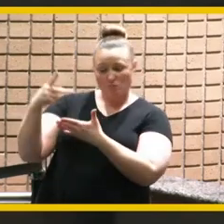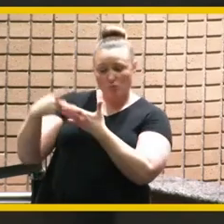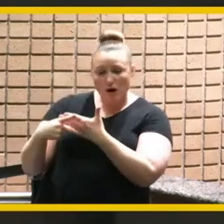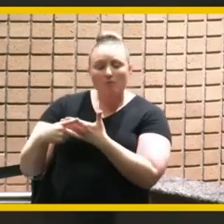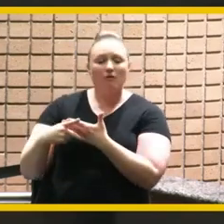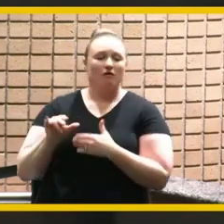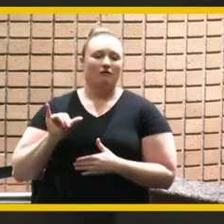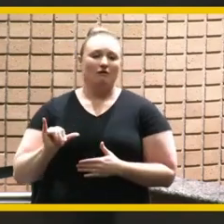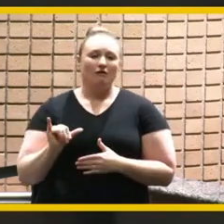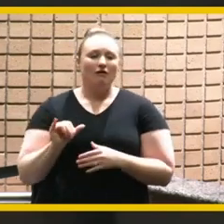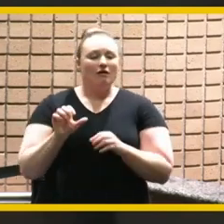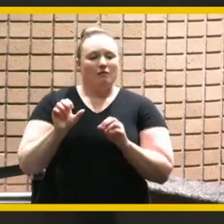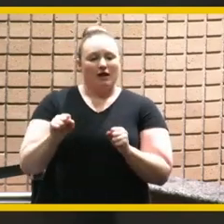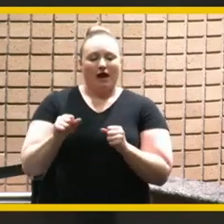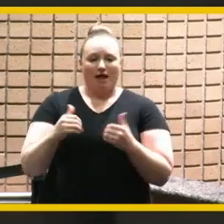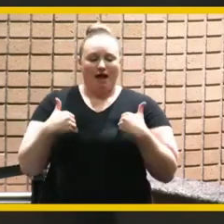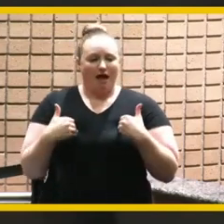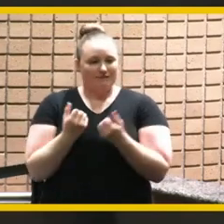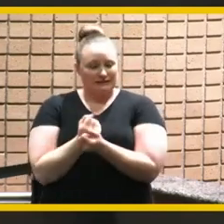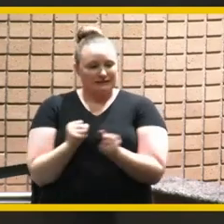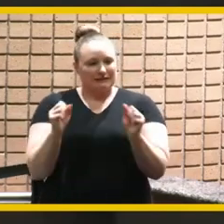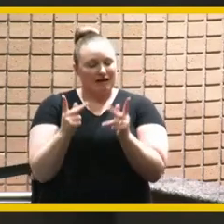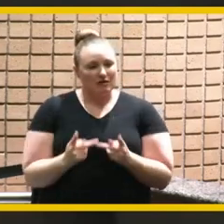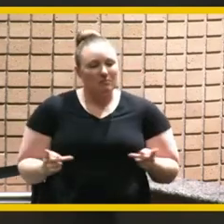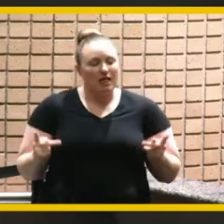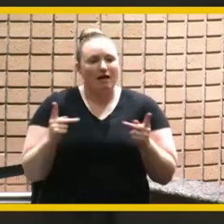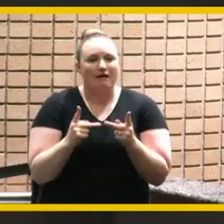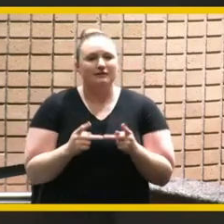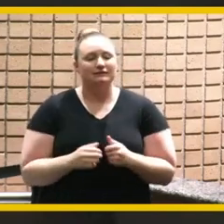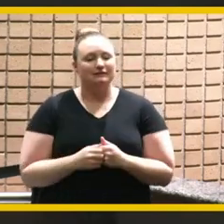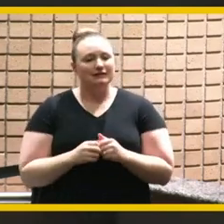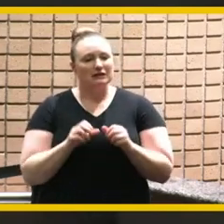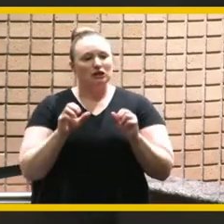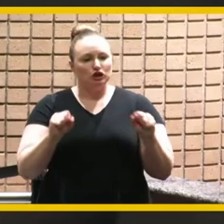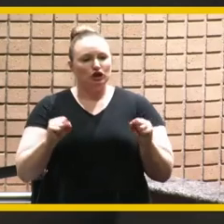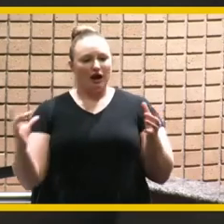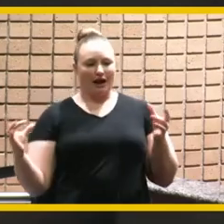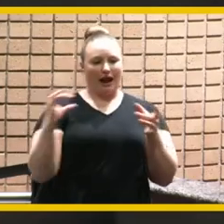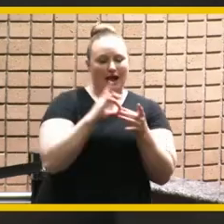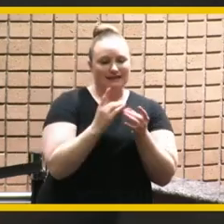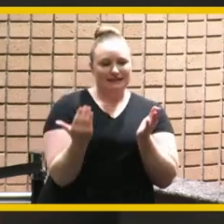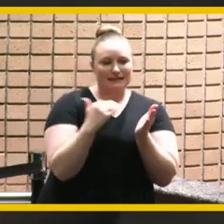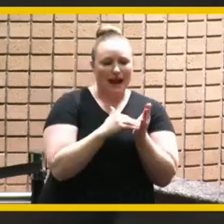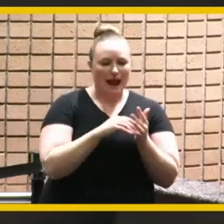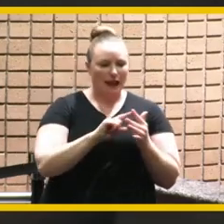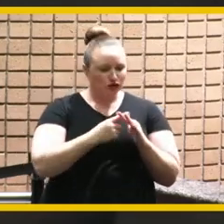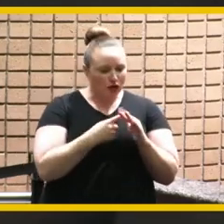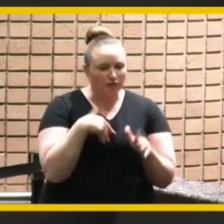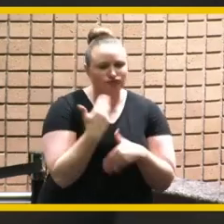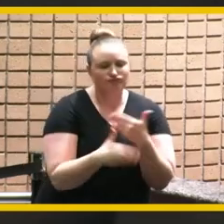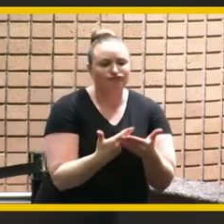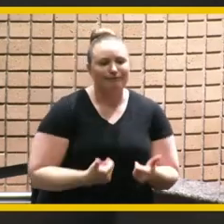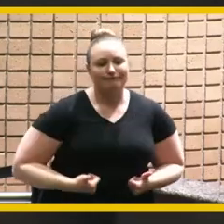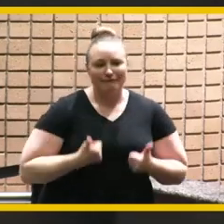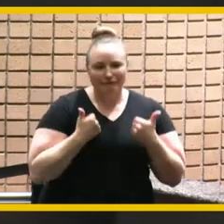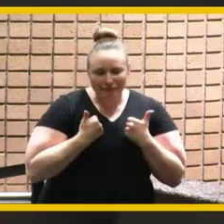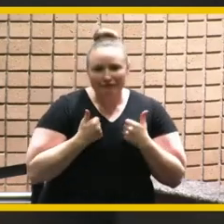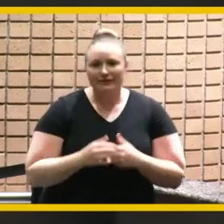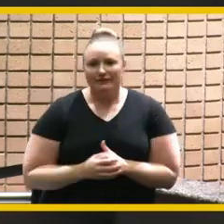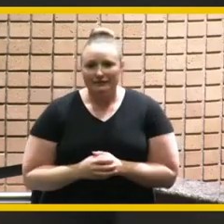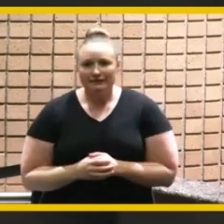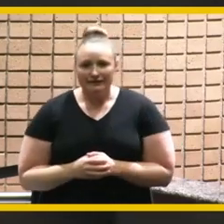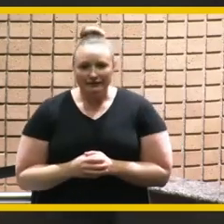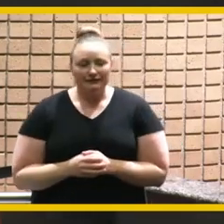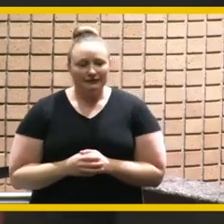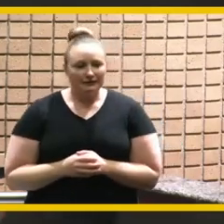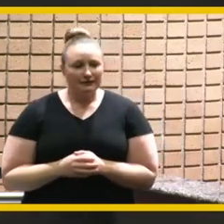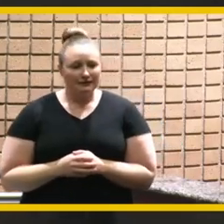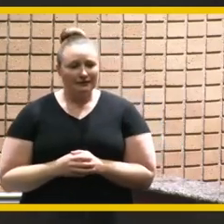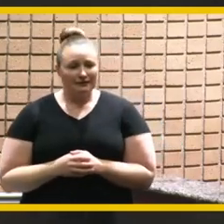have a safe place to be able to reconnect and start anew and it had it not been for that in